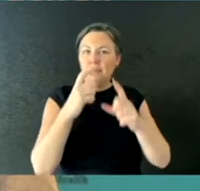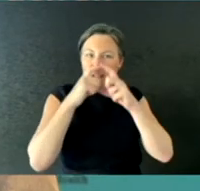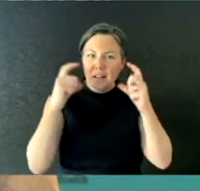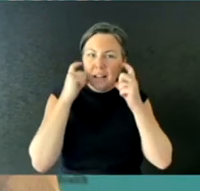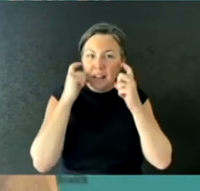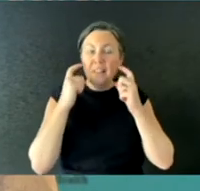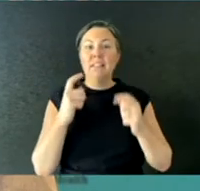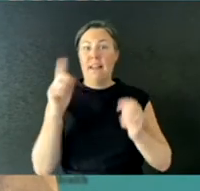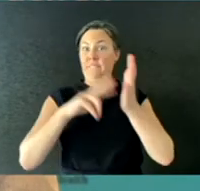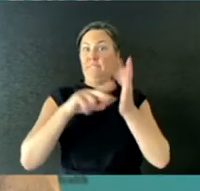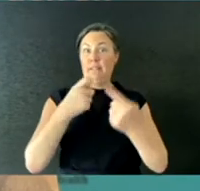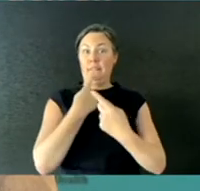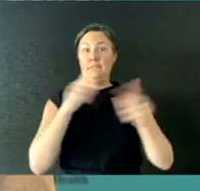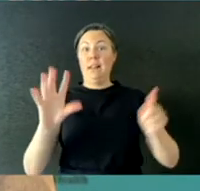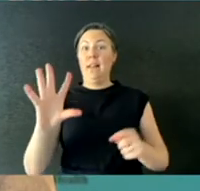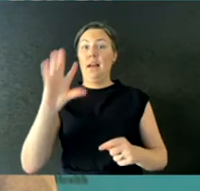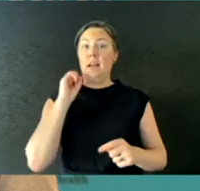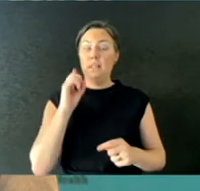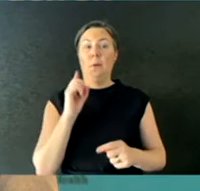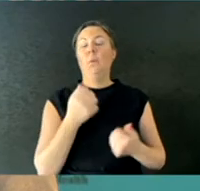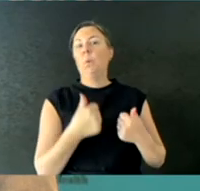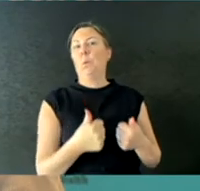We welcome that announcement. It's absolutely critical.